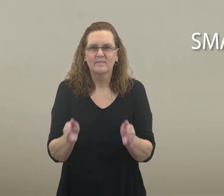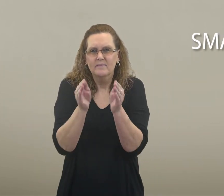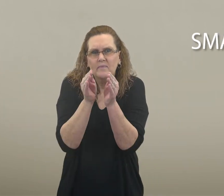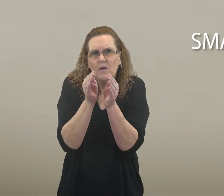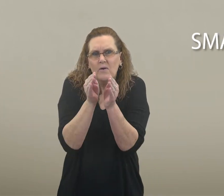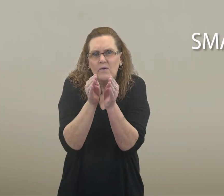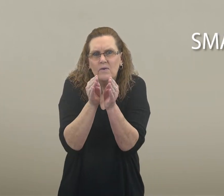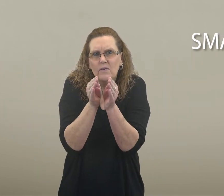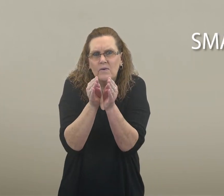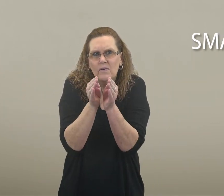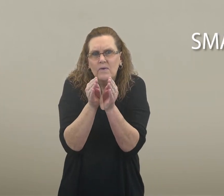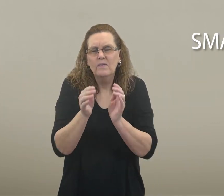small